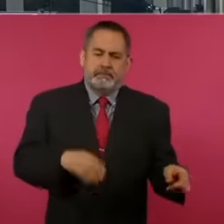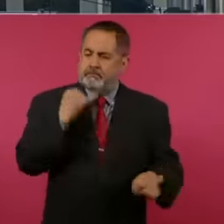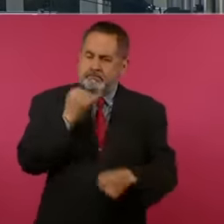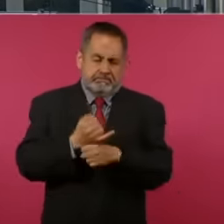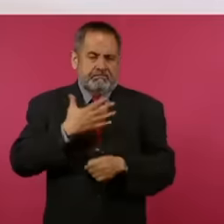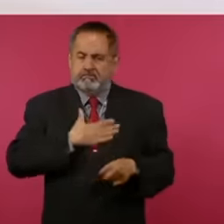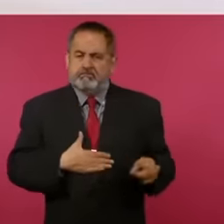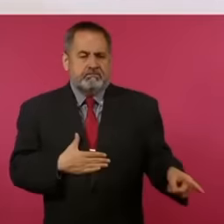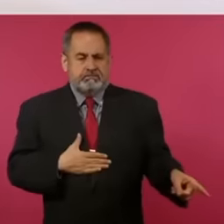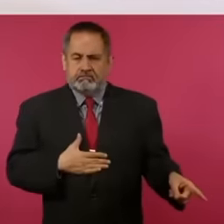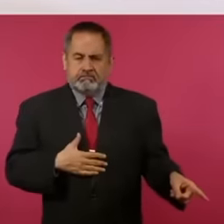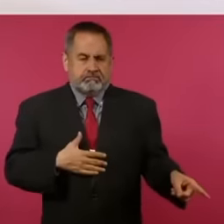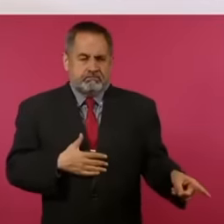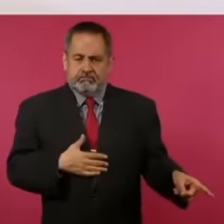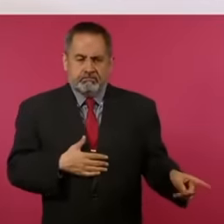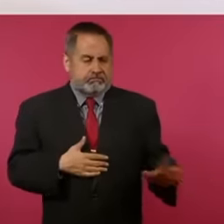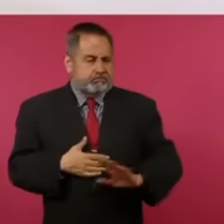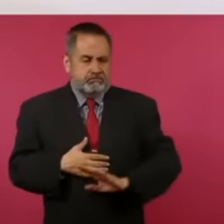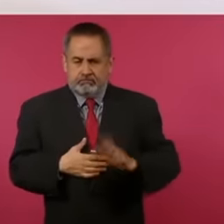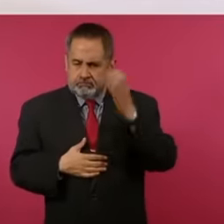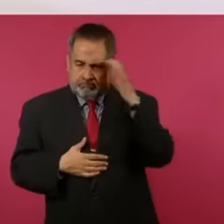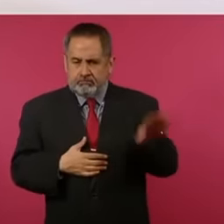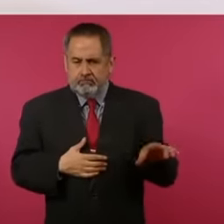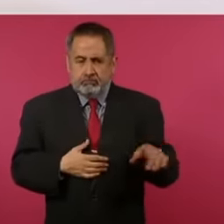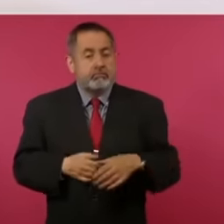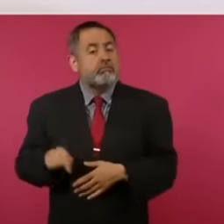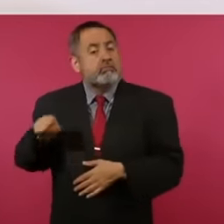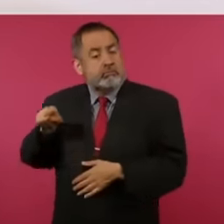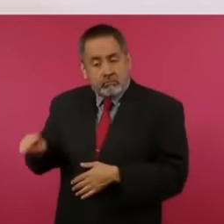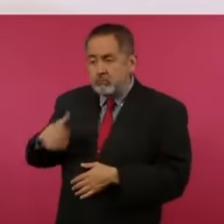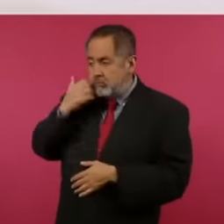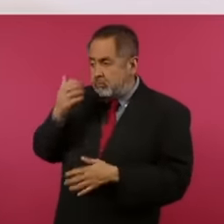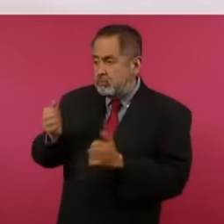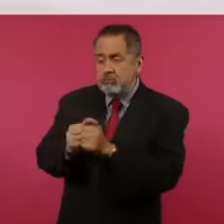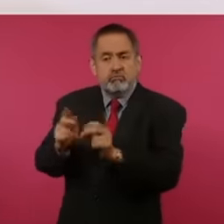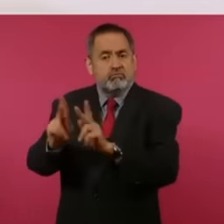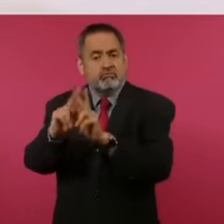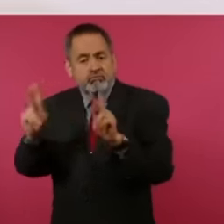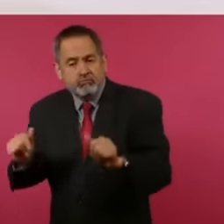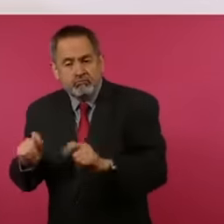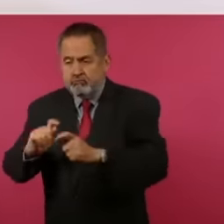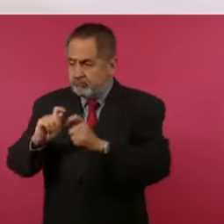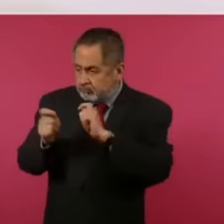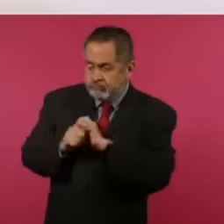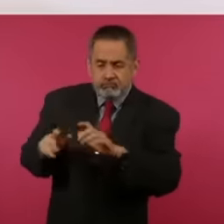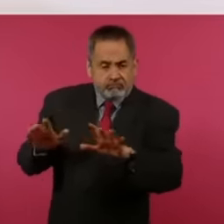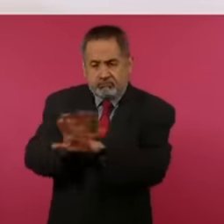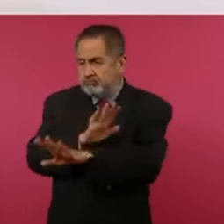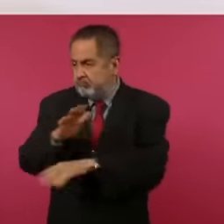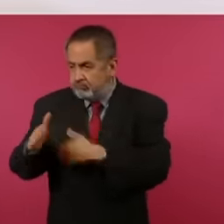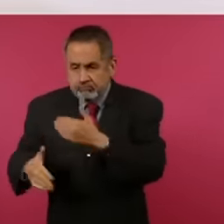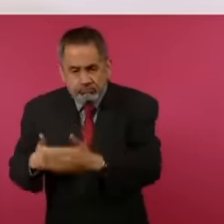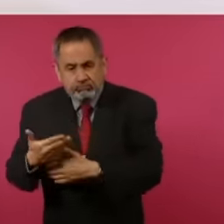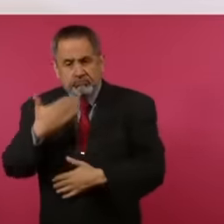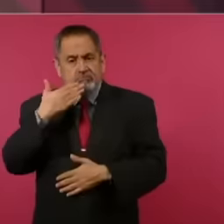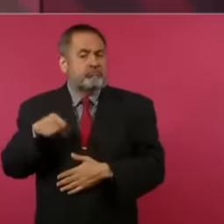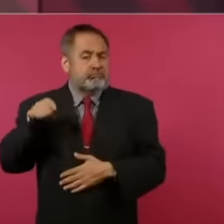he sought transformation peacefully. He left that